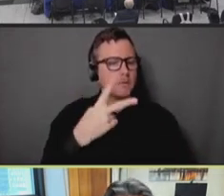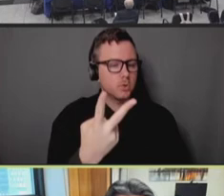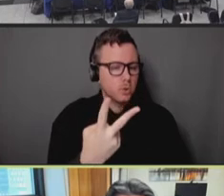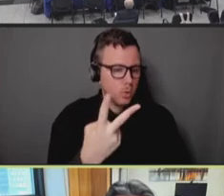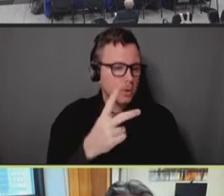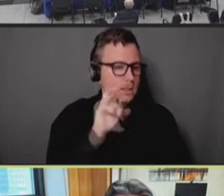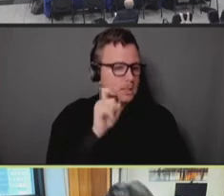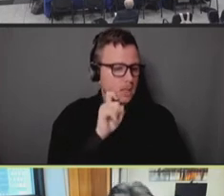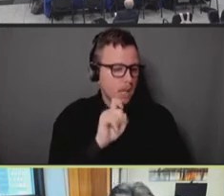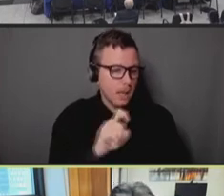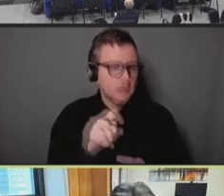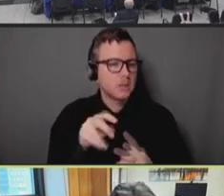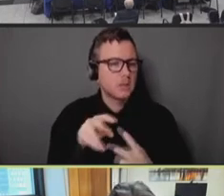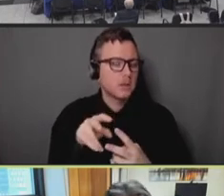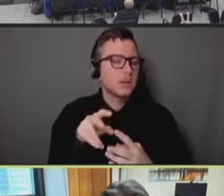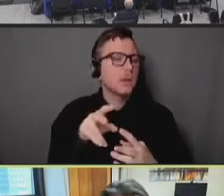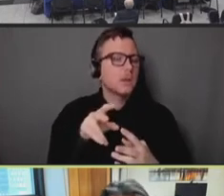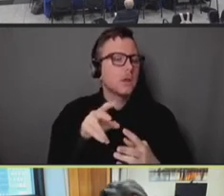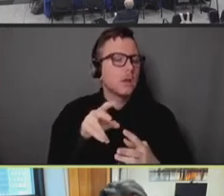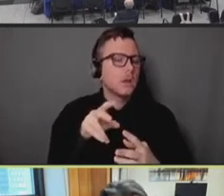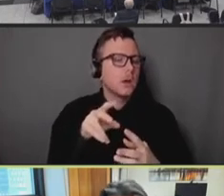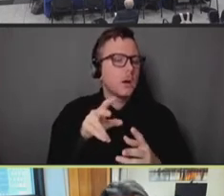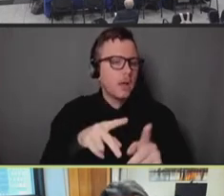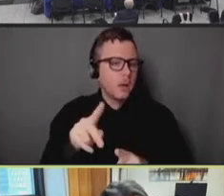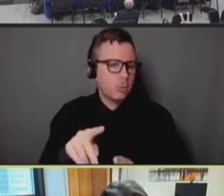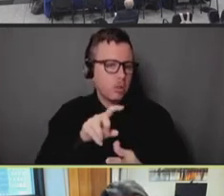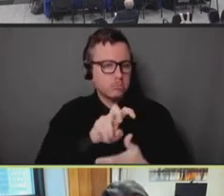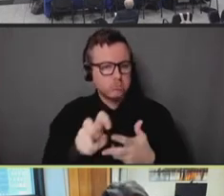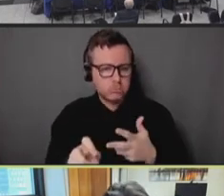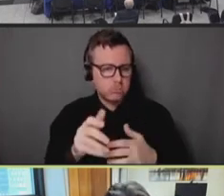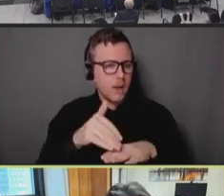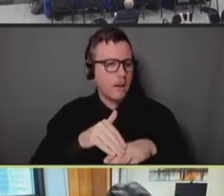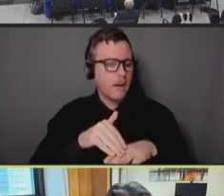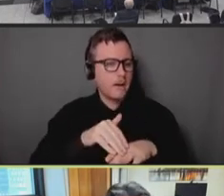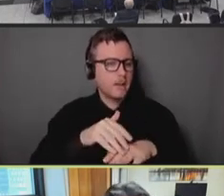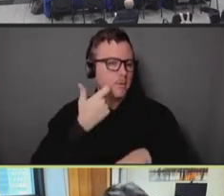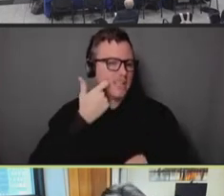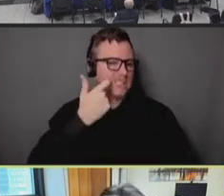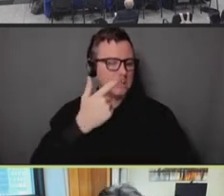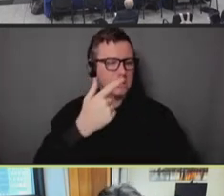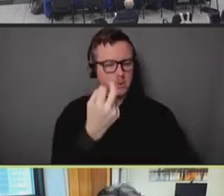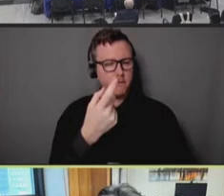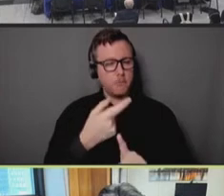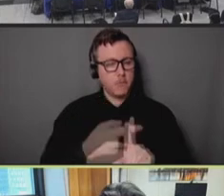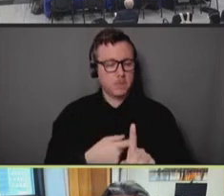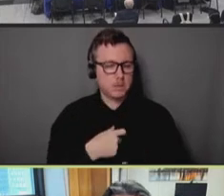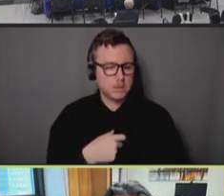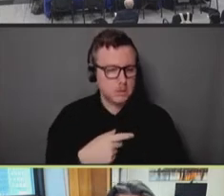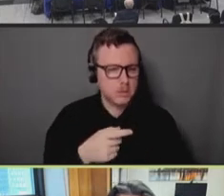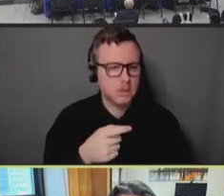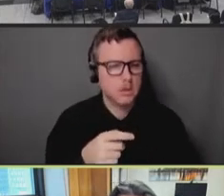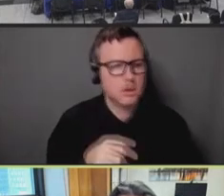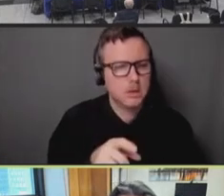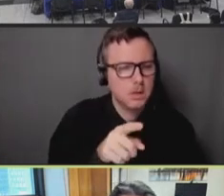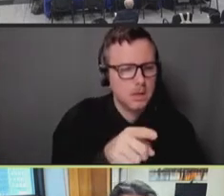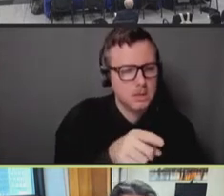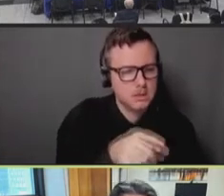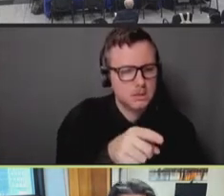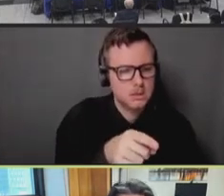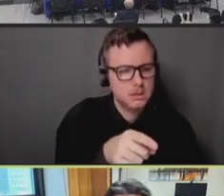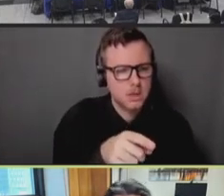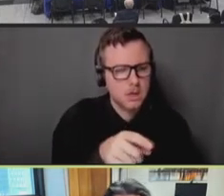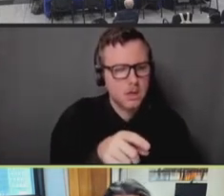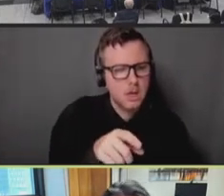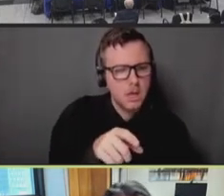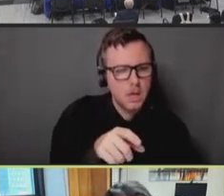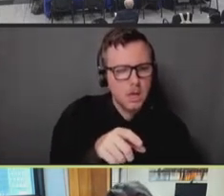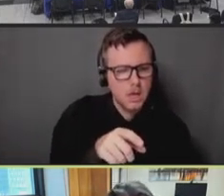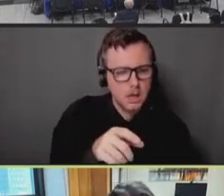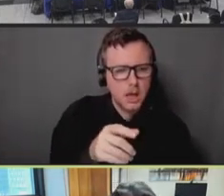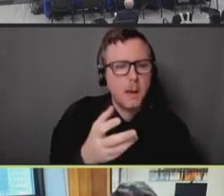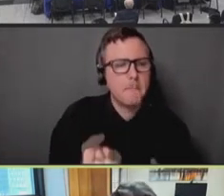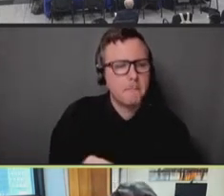12 months. Which is a total of about 134-135,000 people in New York City. That was our estimate